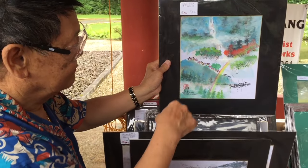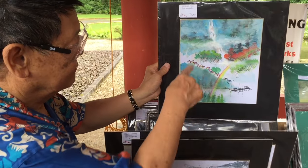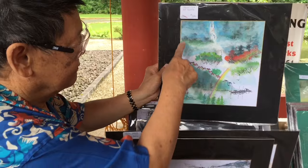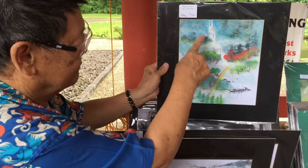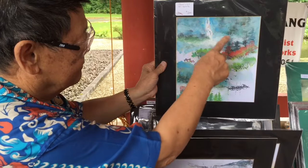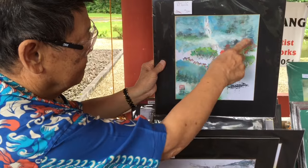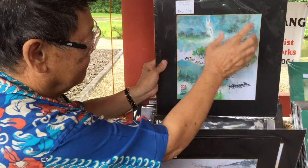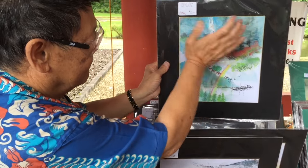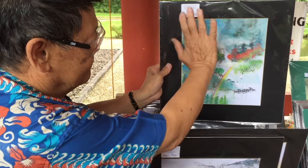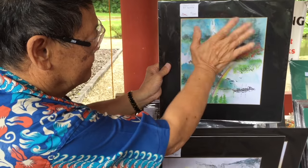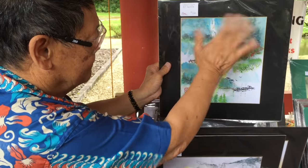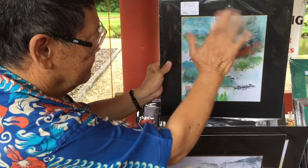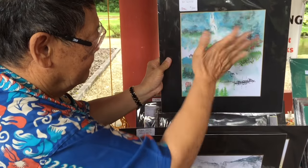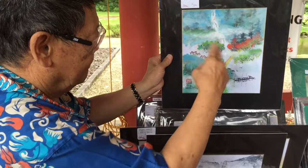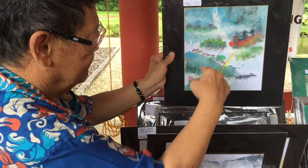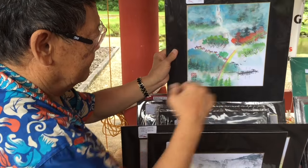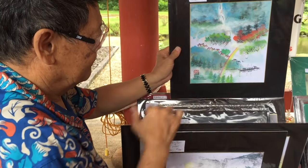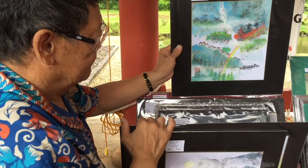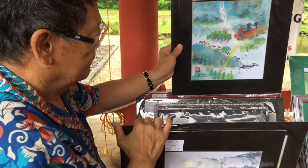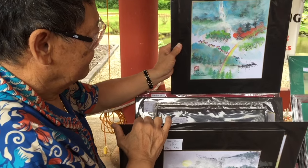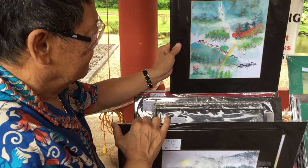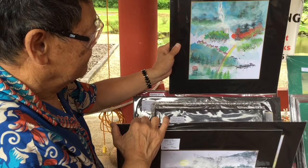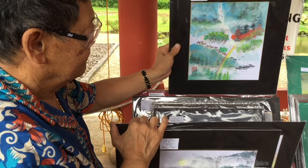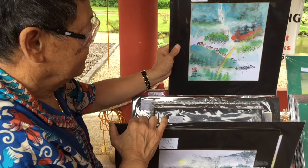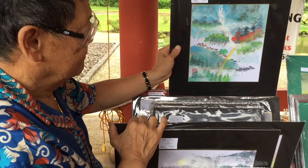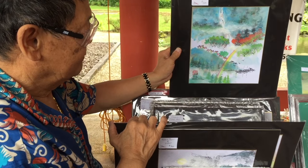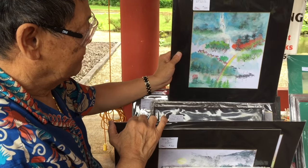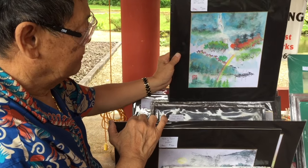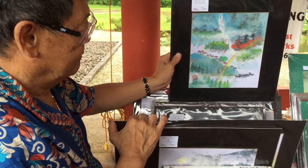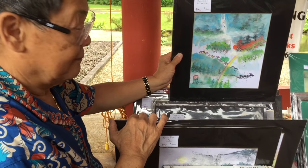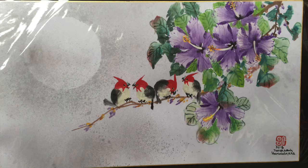This one also.